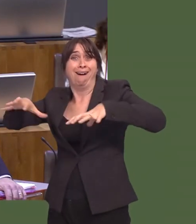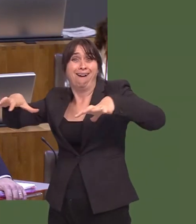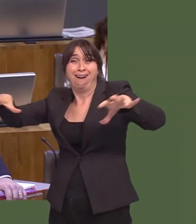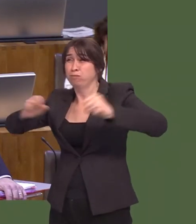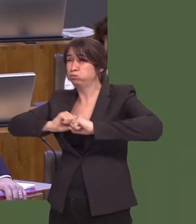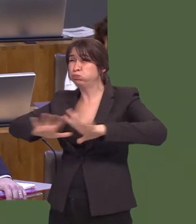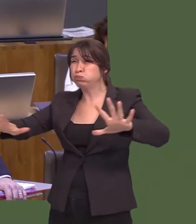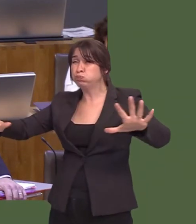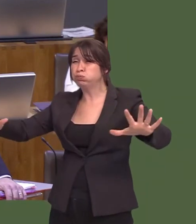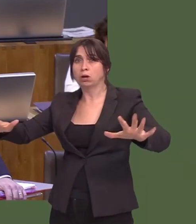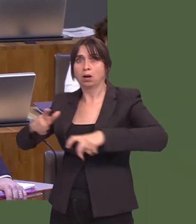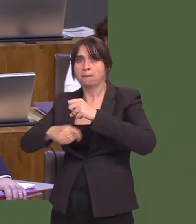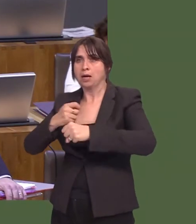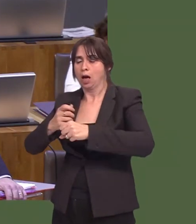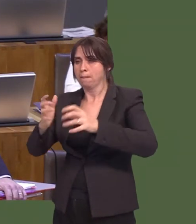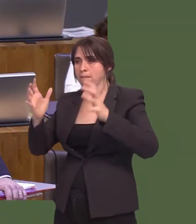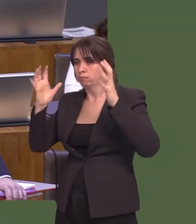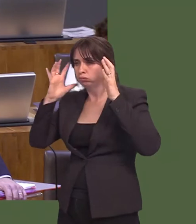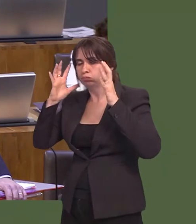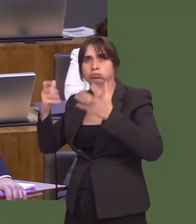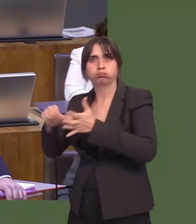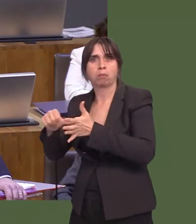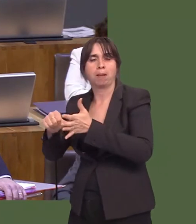So, this has been done in a controlled way.